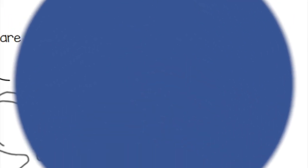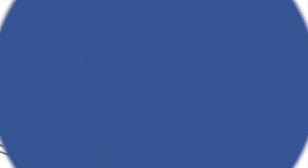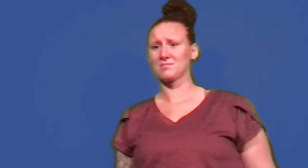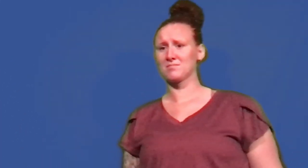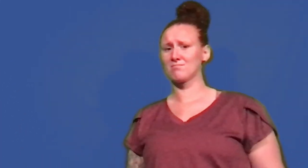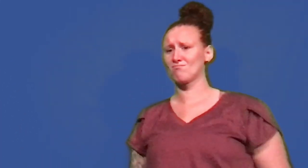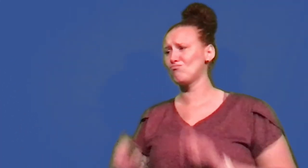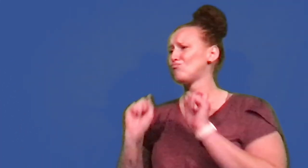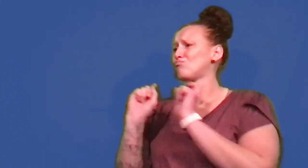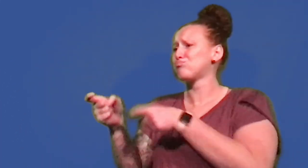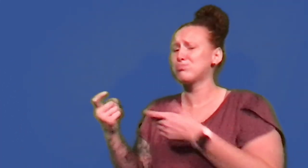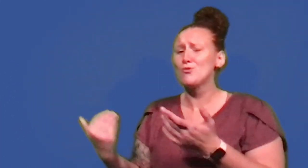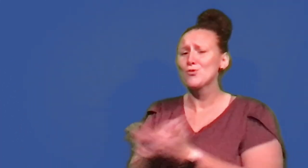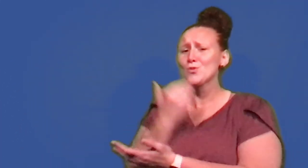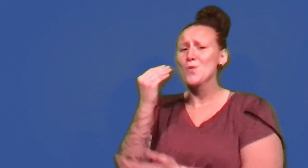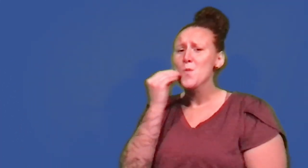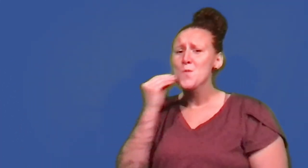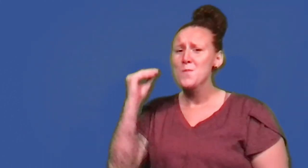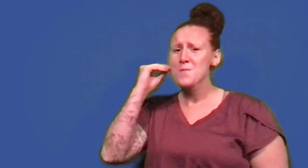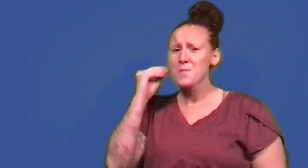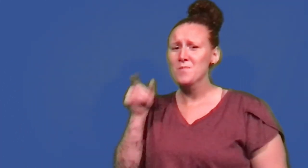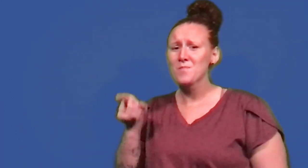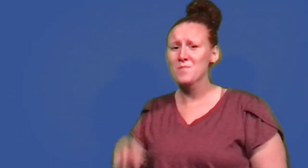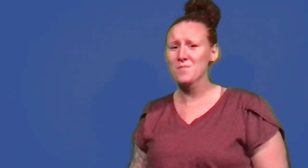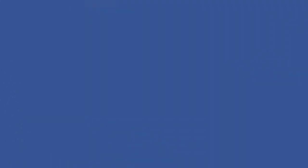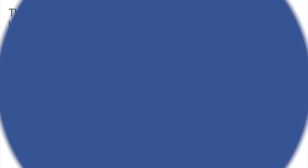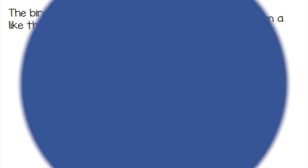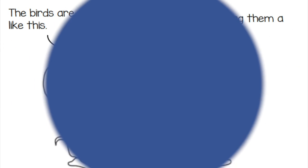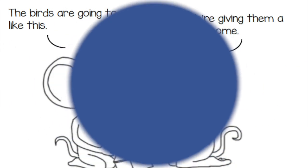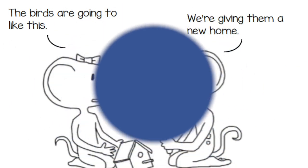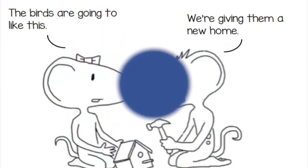We're giving them a new home.